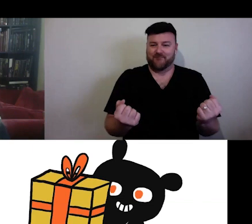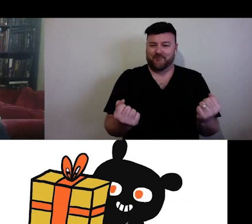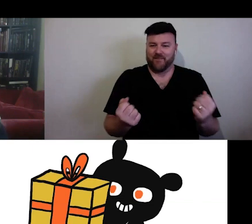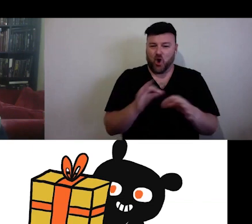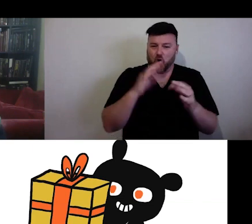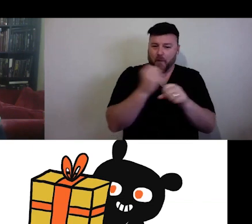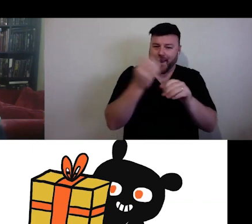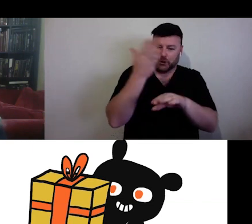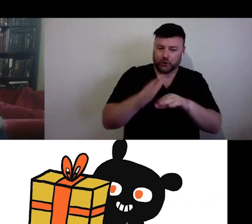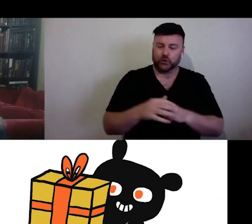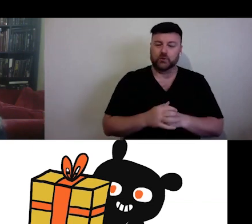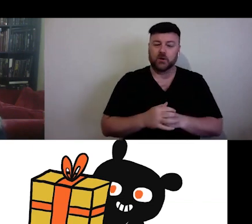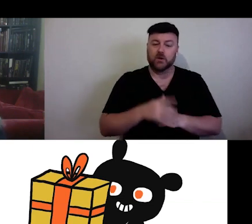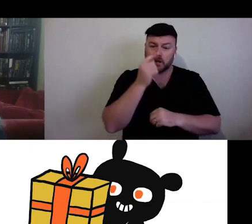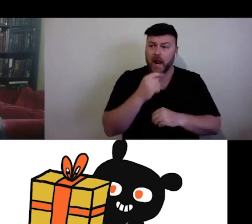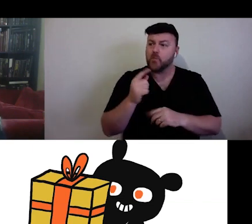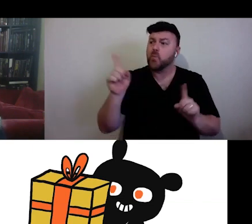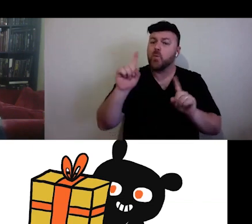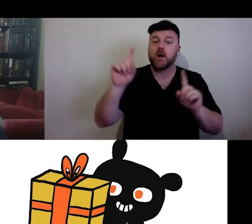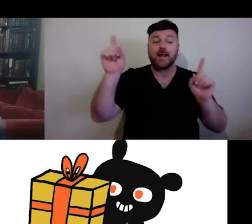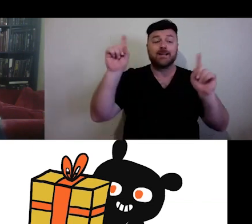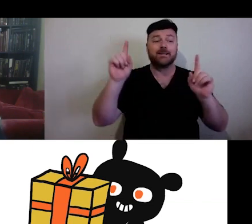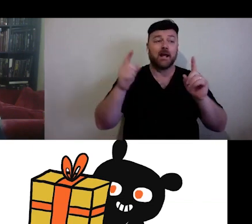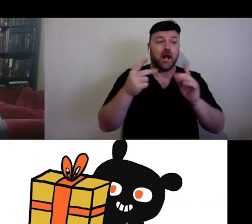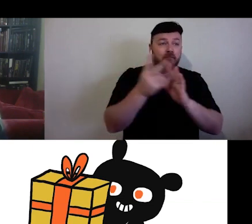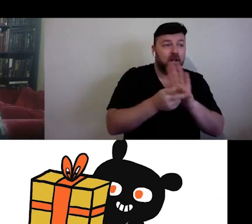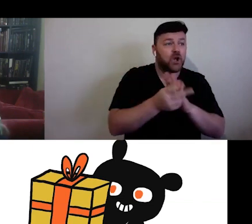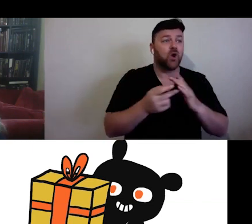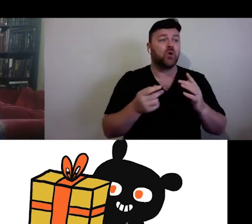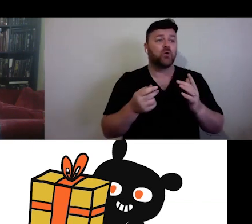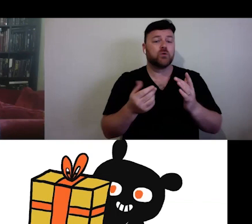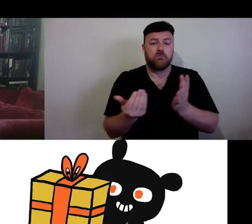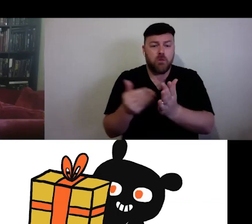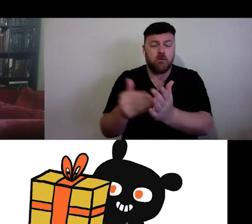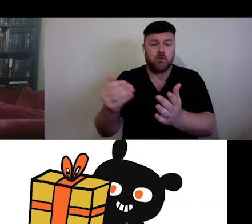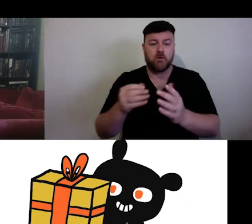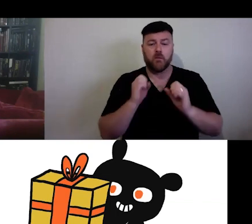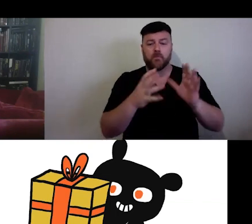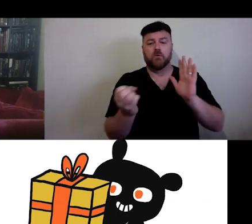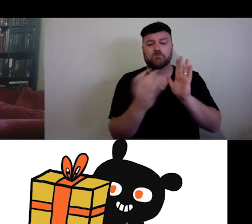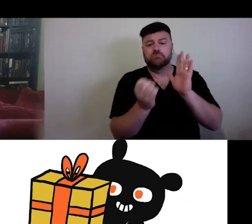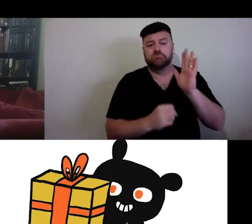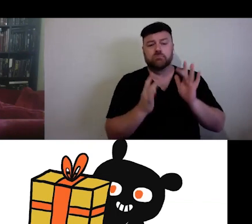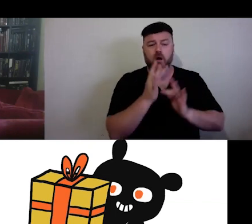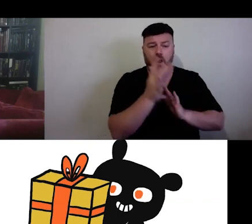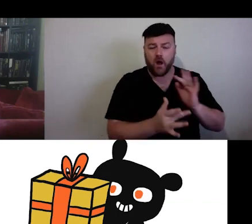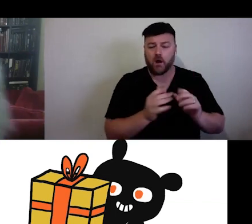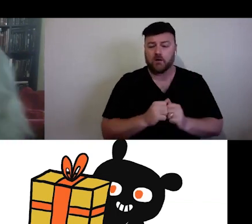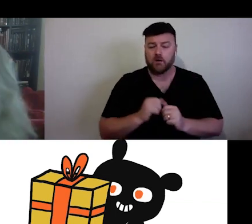videos, audio, text and visuals online for more access. For instance, uploading a video performance that you already had